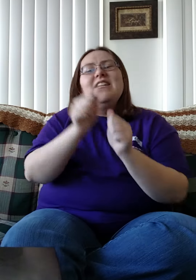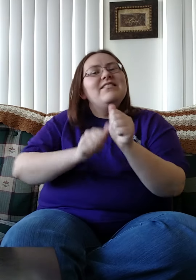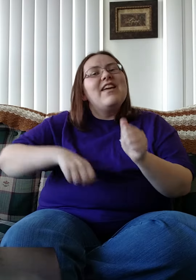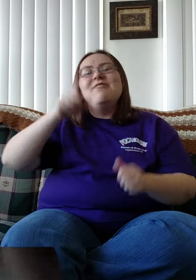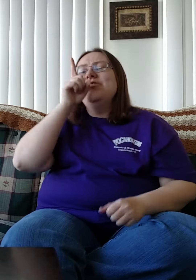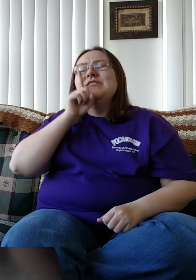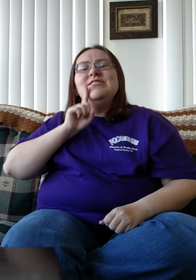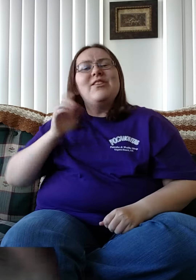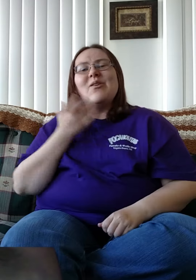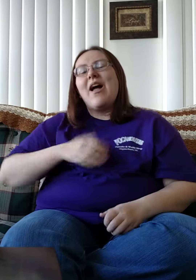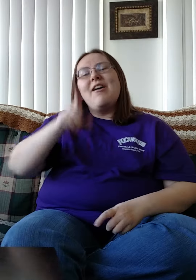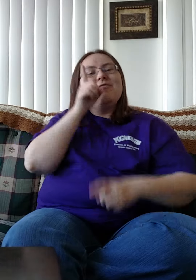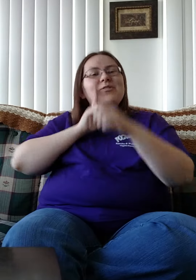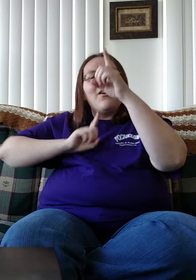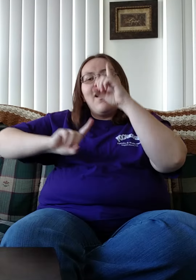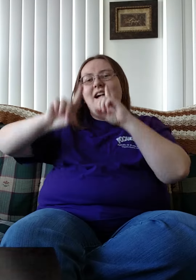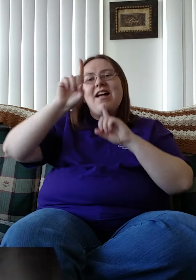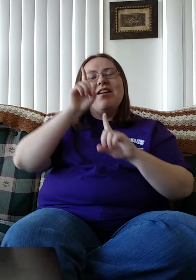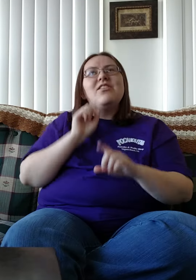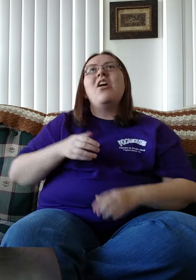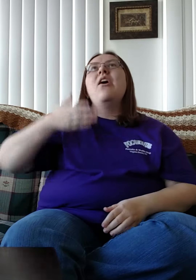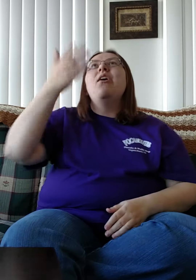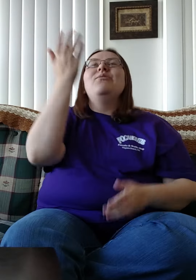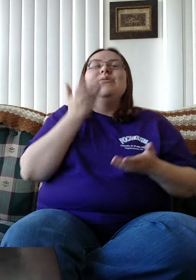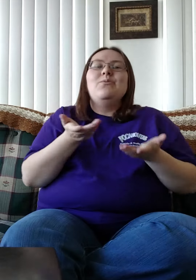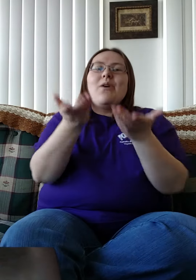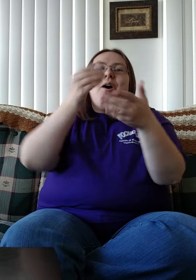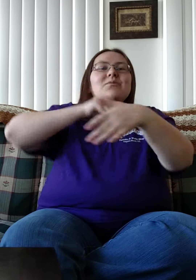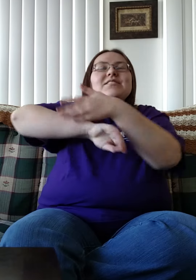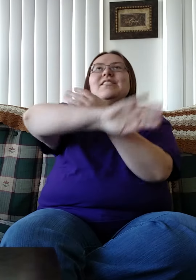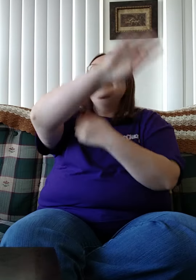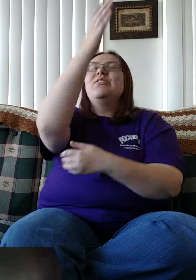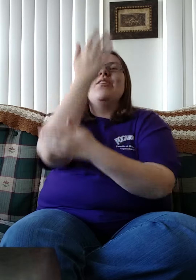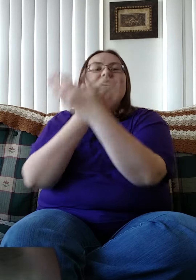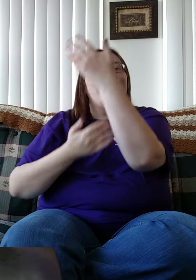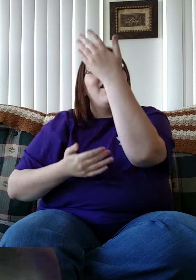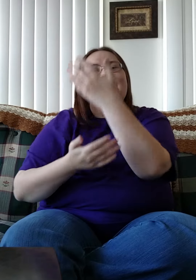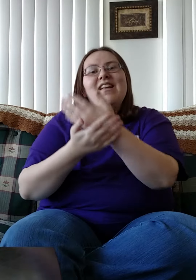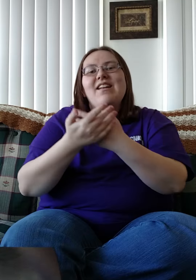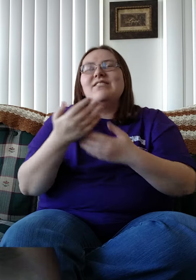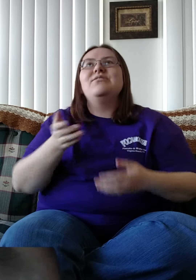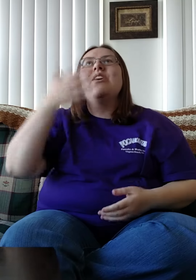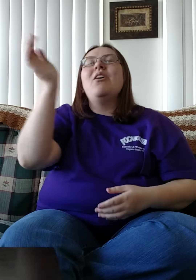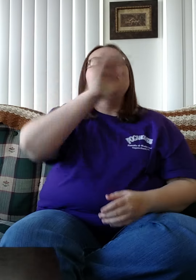And every tear I've cried You hold in Your hand